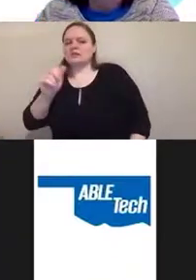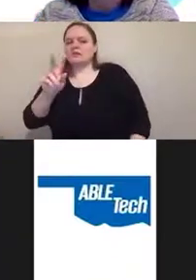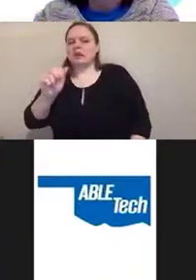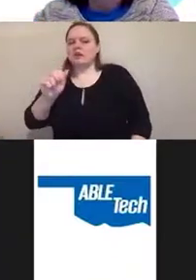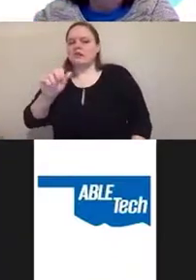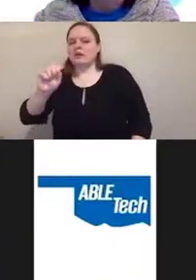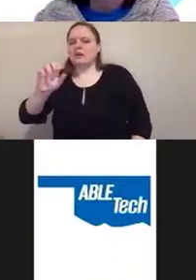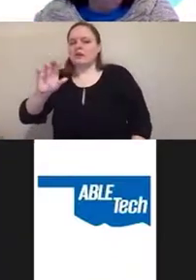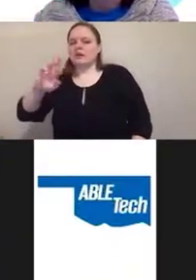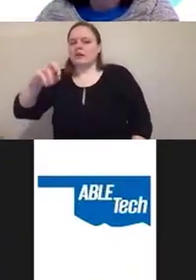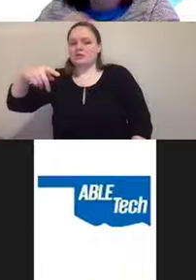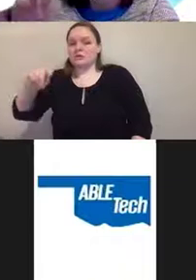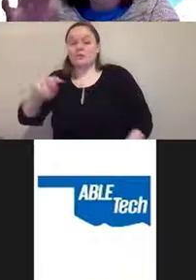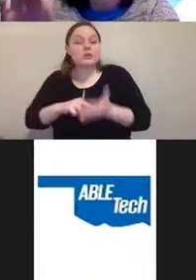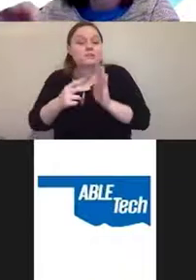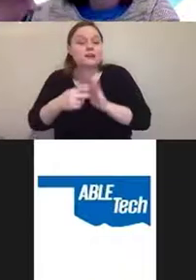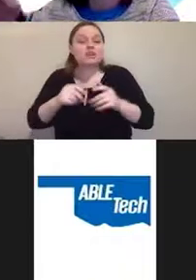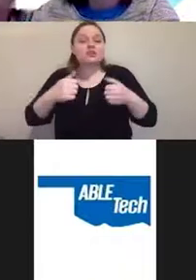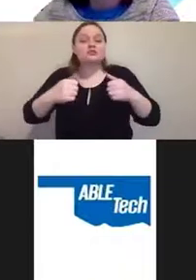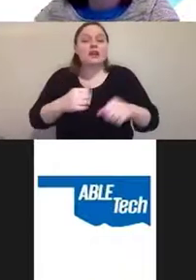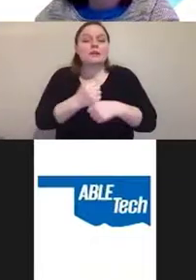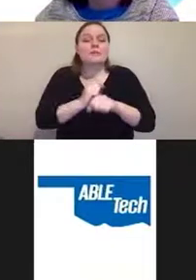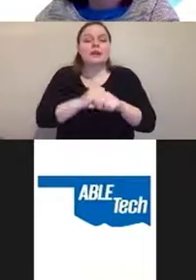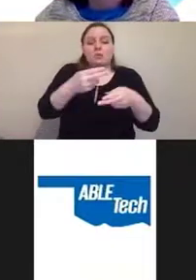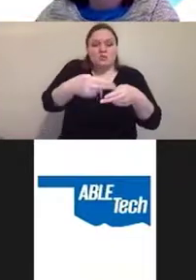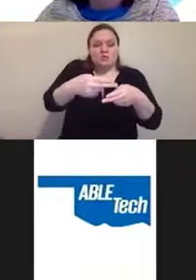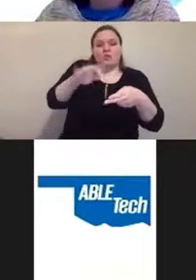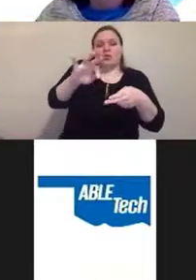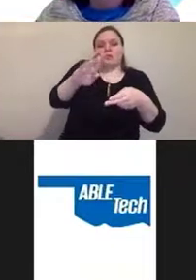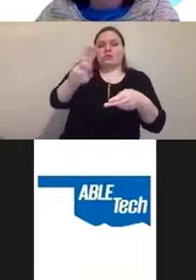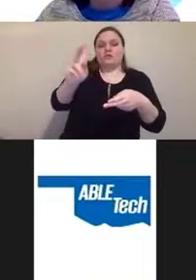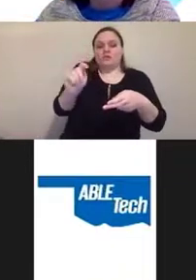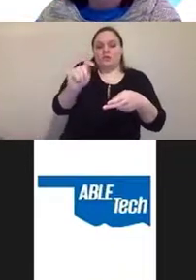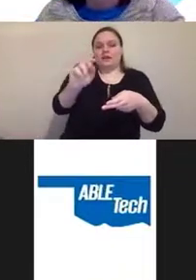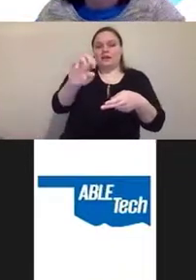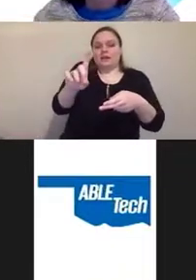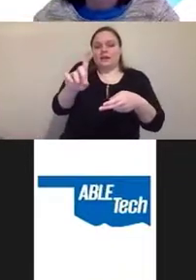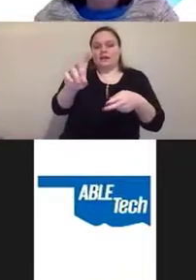end behave better without actually changing the underlying code.